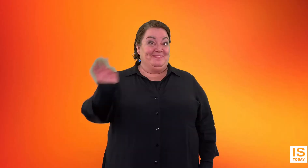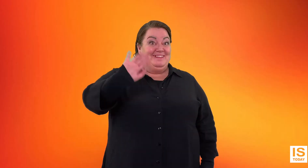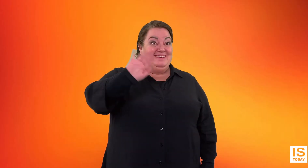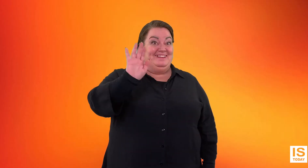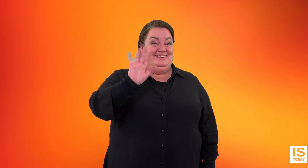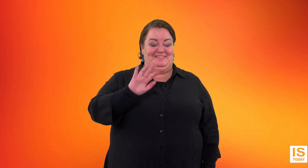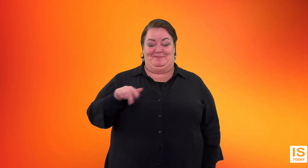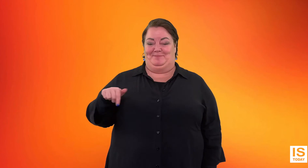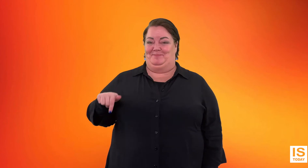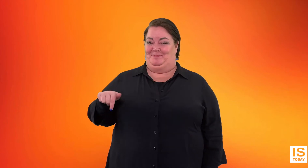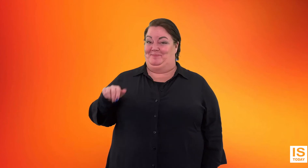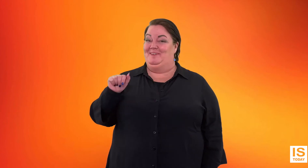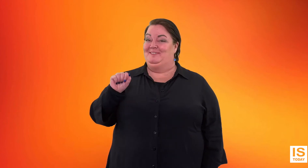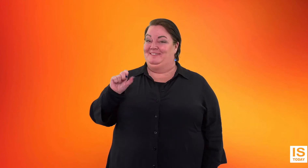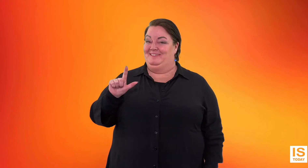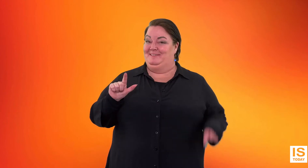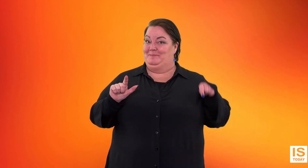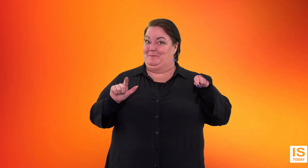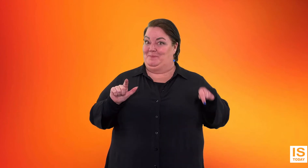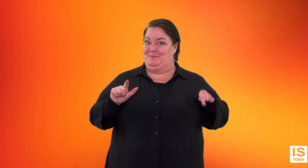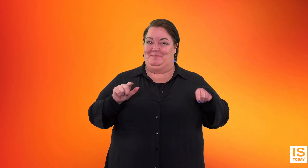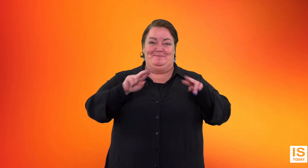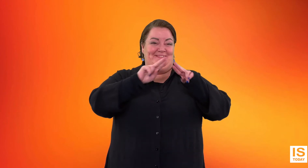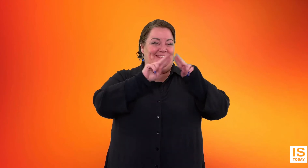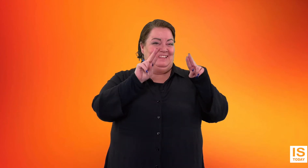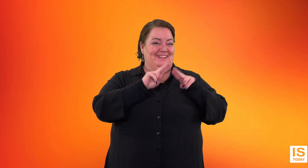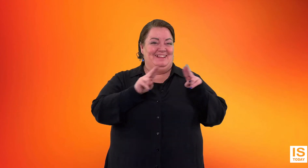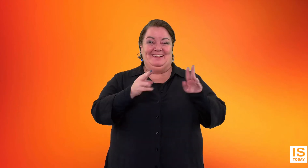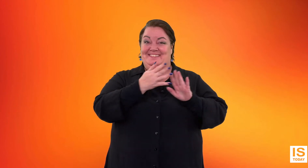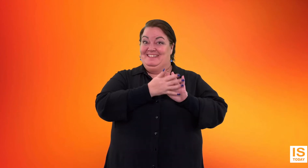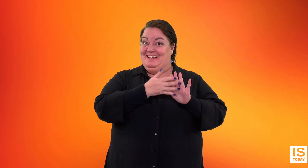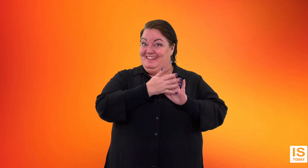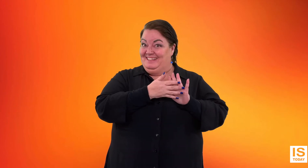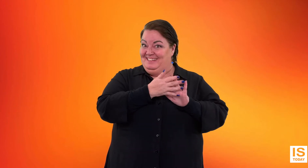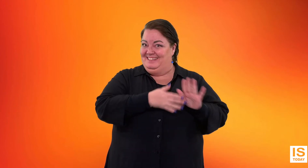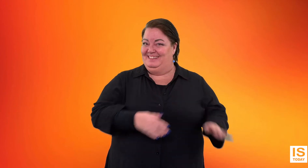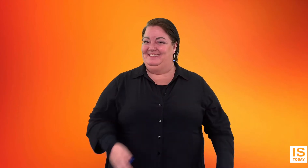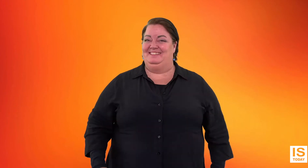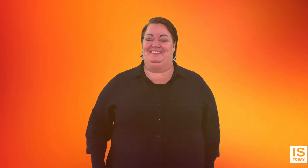Hello! Here is ASL and then there is International Sign: